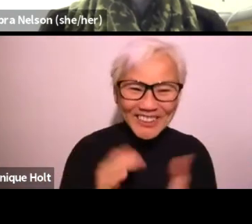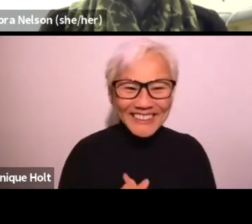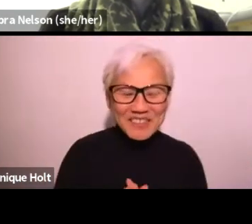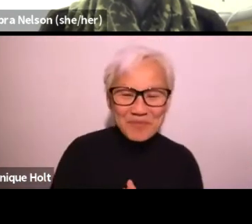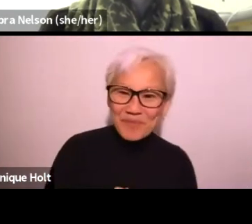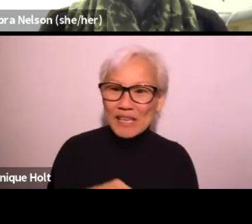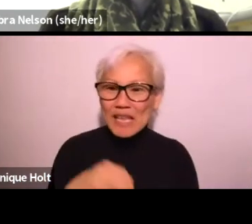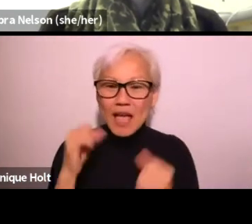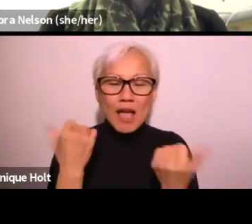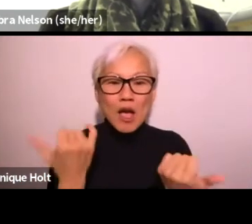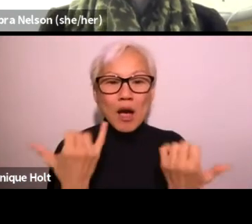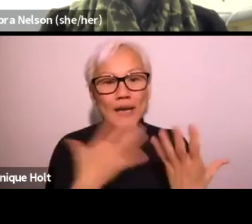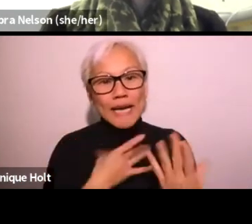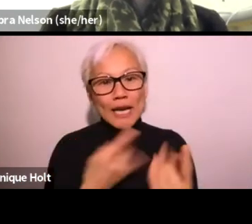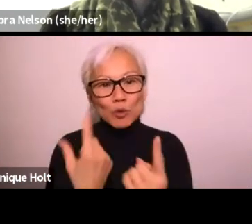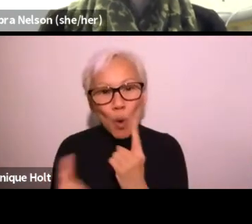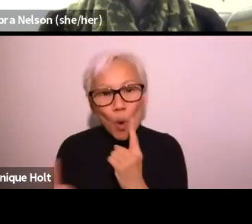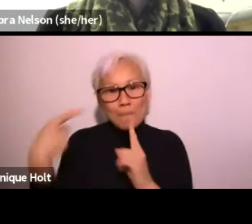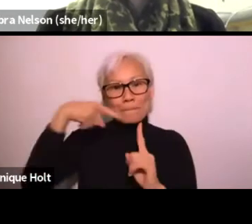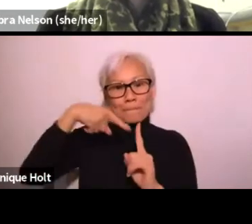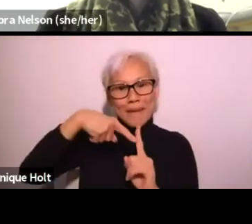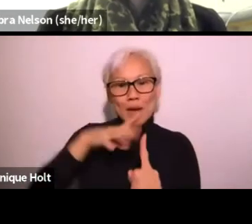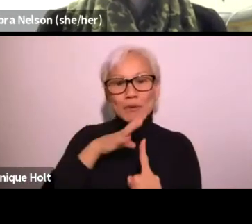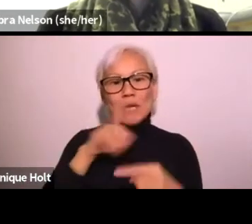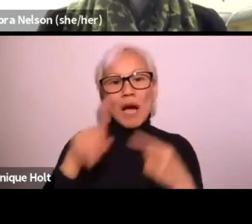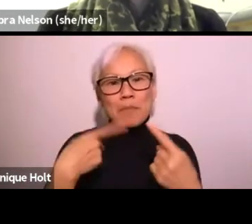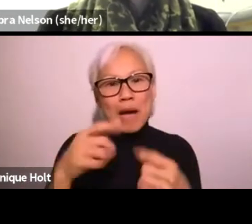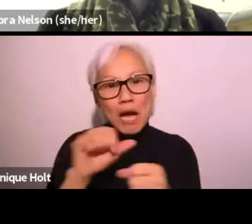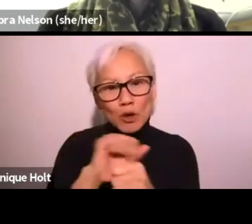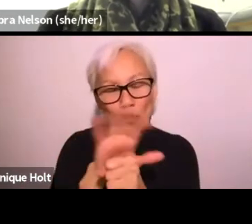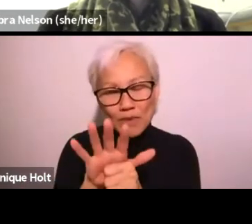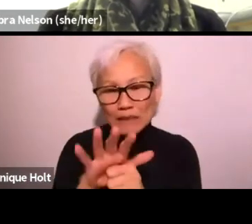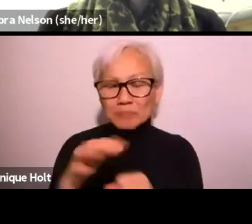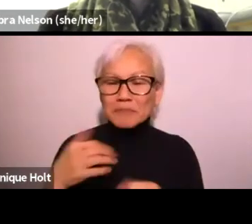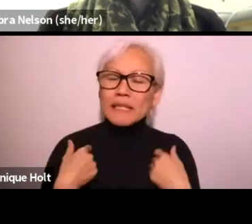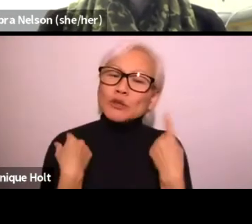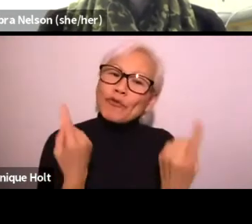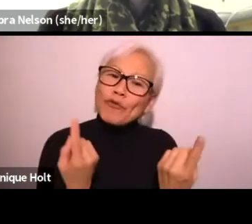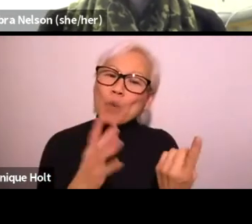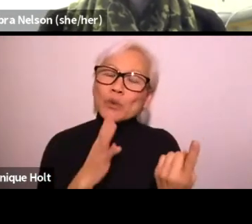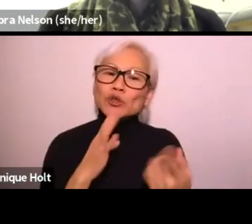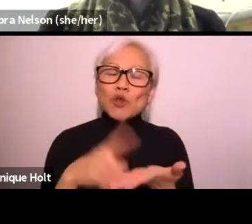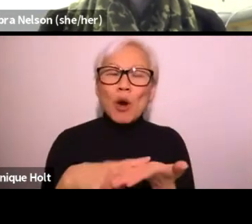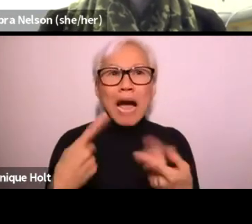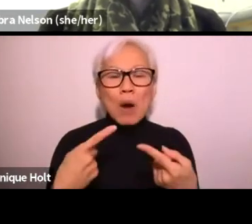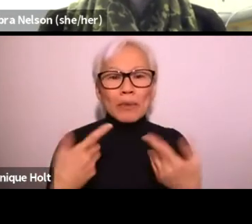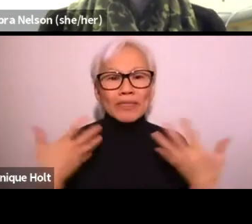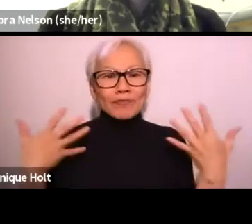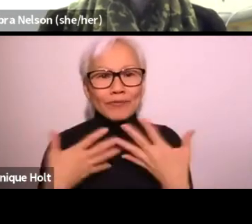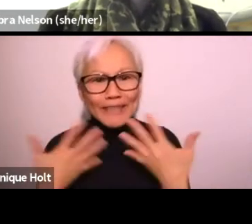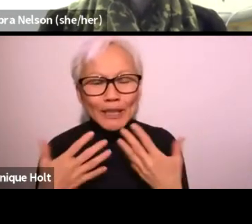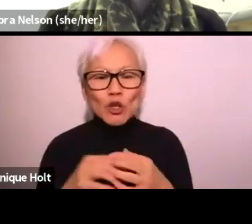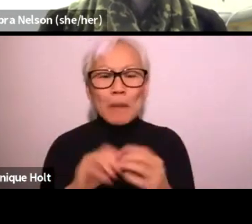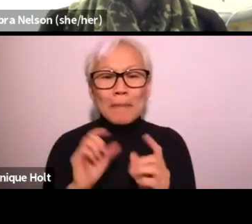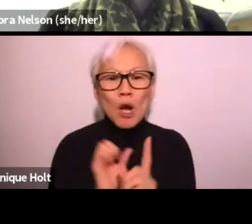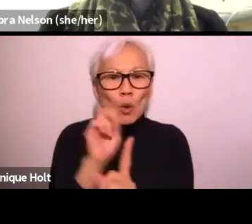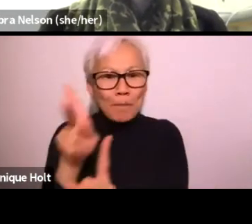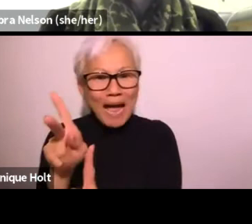You made it! Okay, now, going back to what we were talking about, about COVID, so far we've been talking about